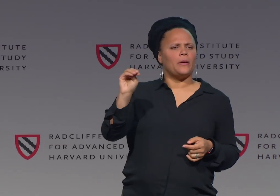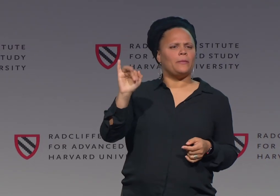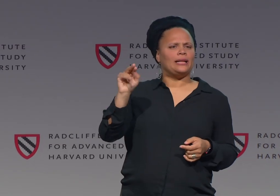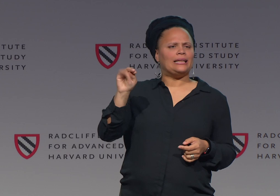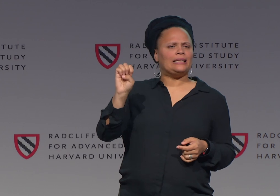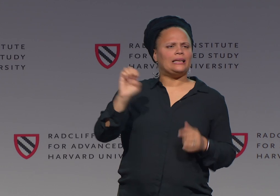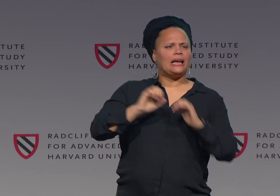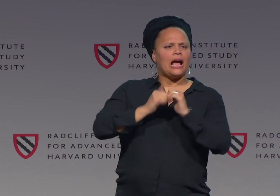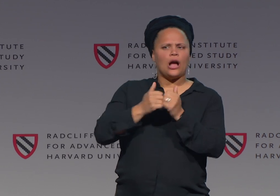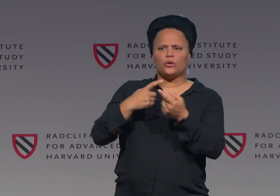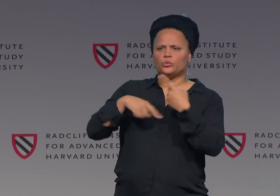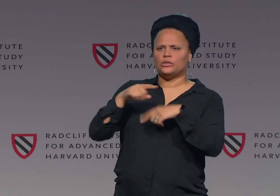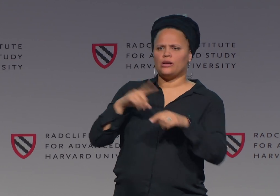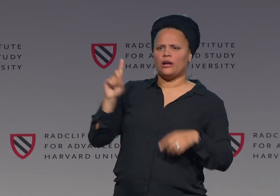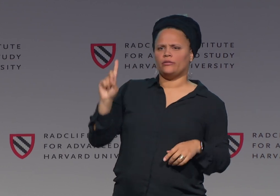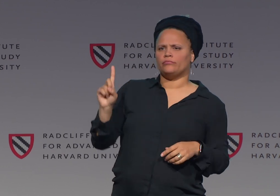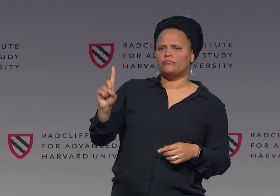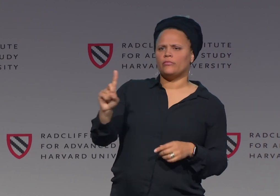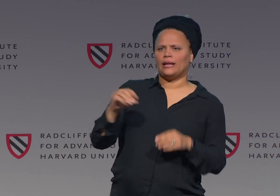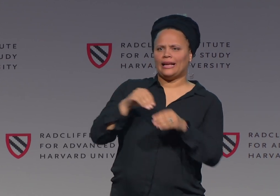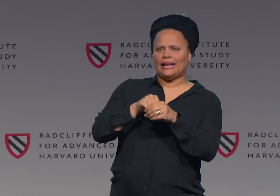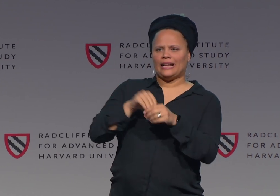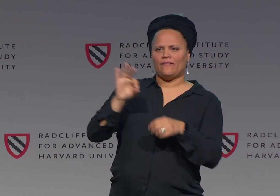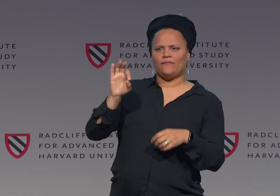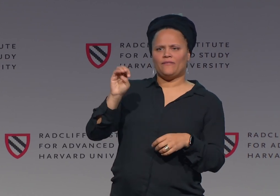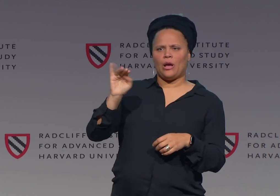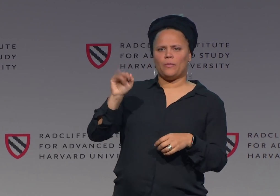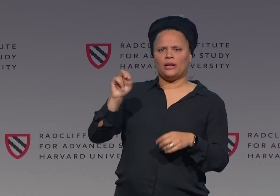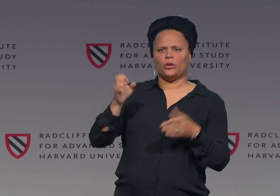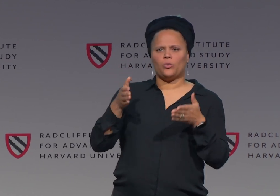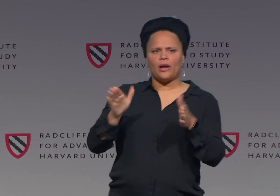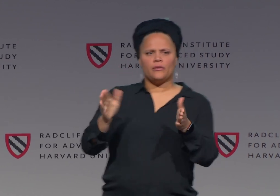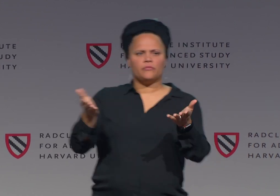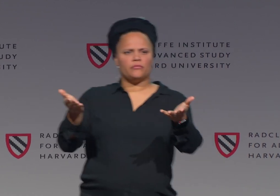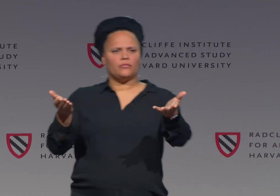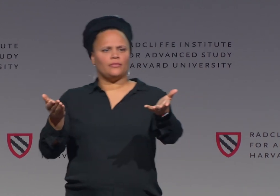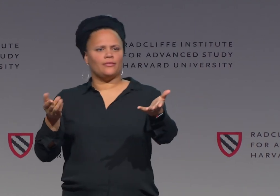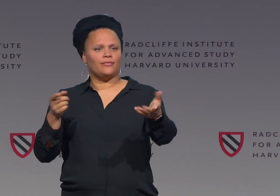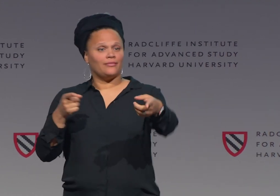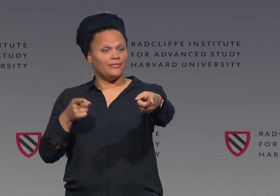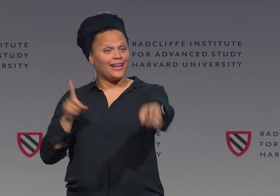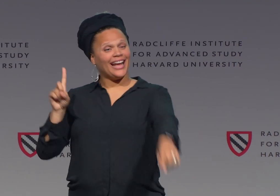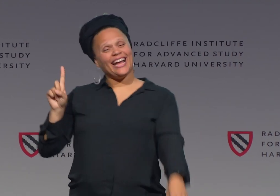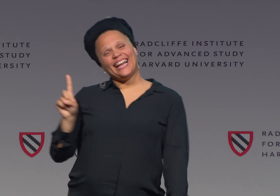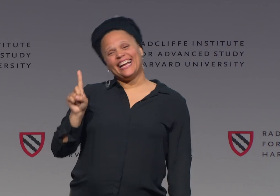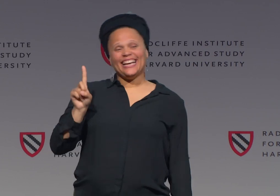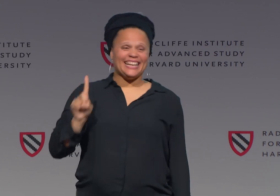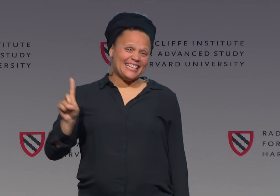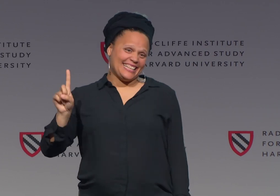Now what about a female? In a feminine way, how would you do that?